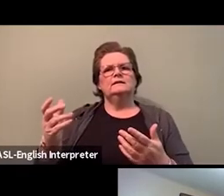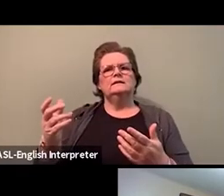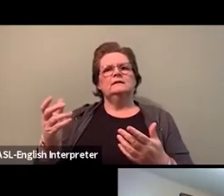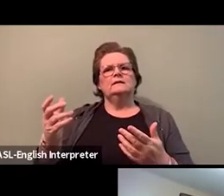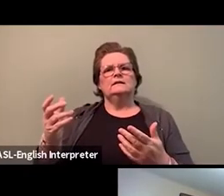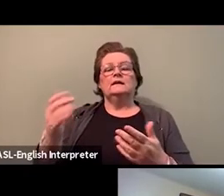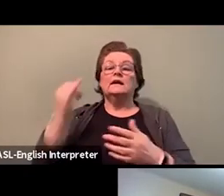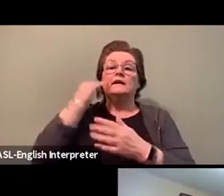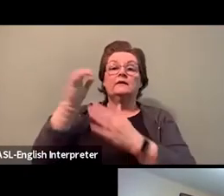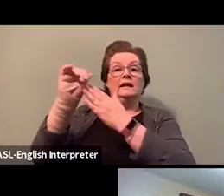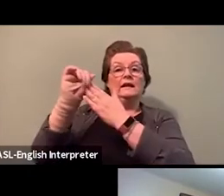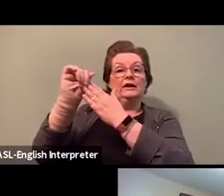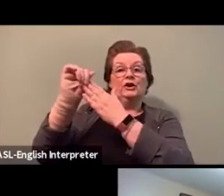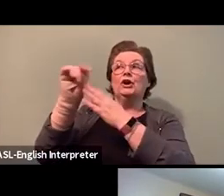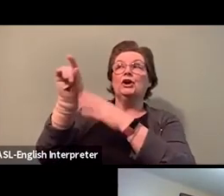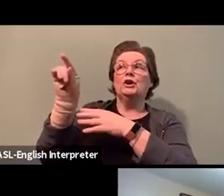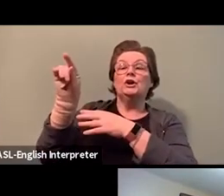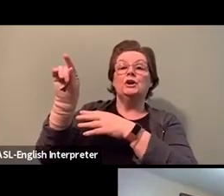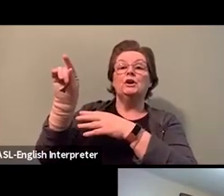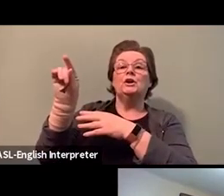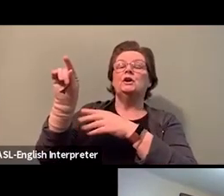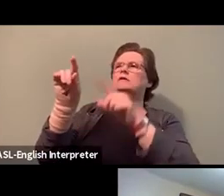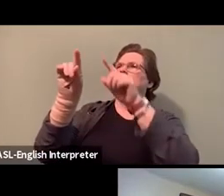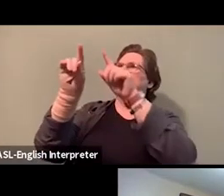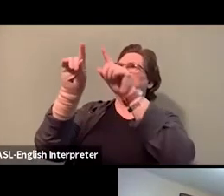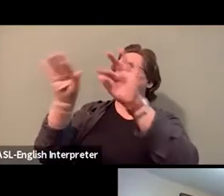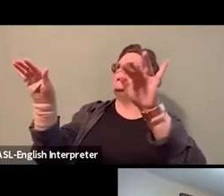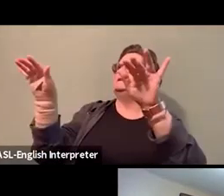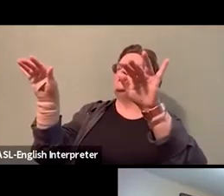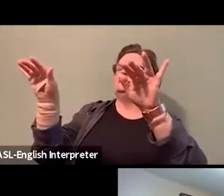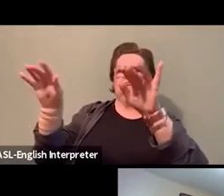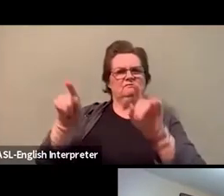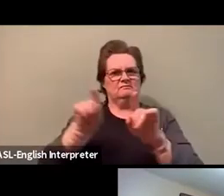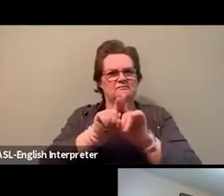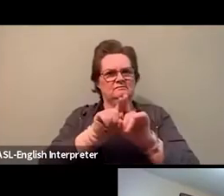If we can just implement some of those things, I think then leaders could recognize it,